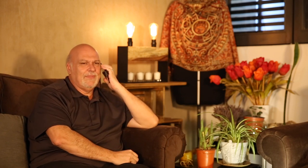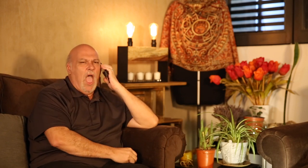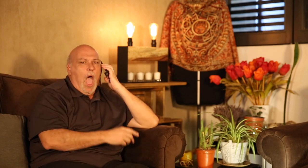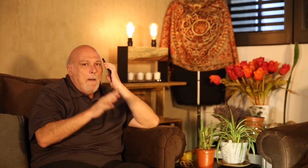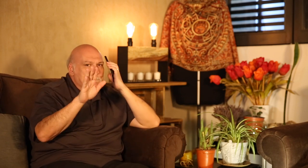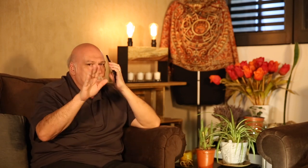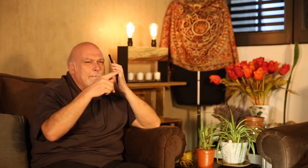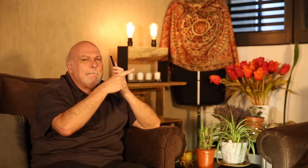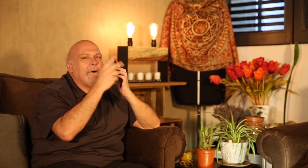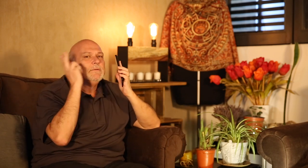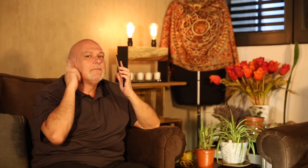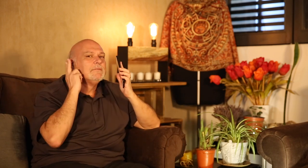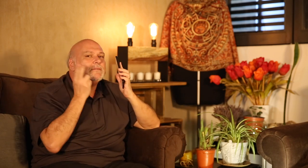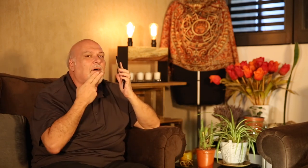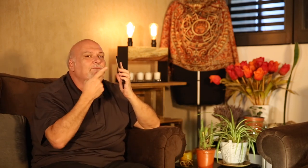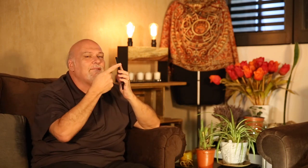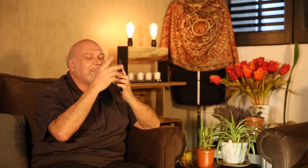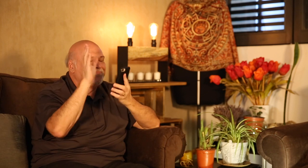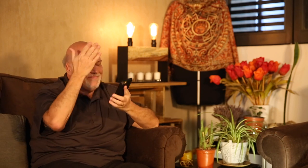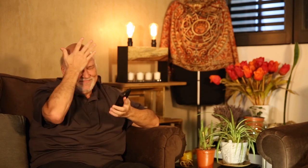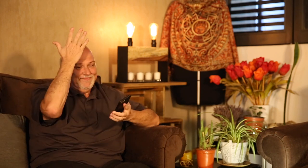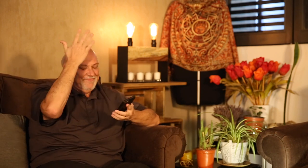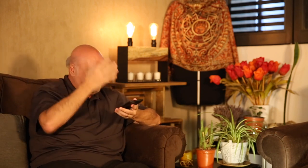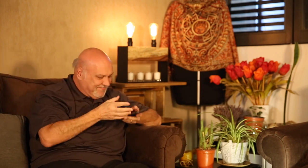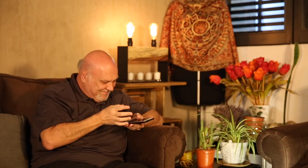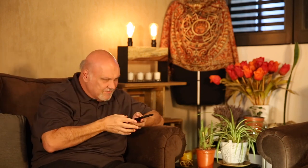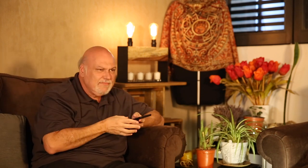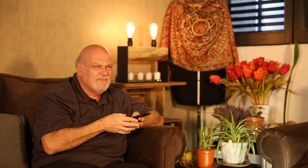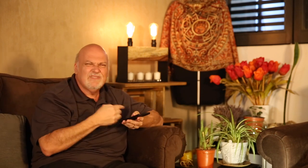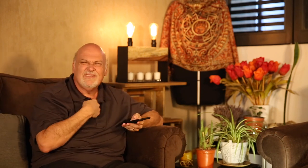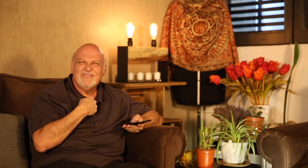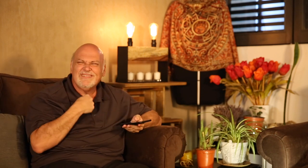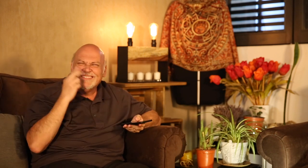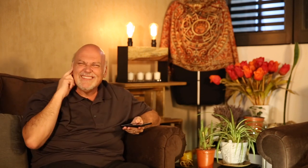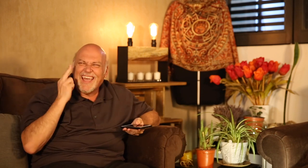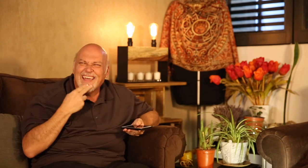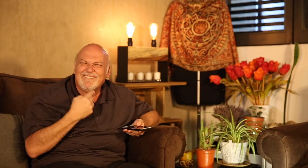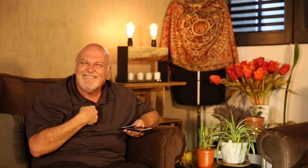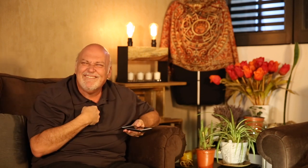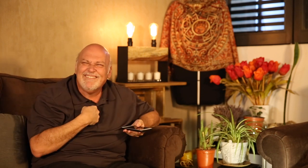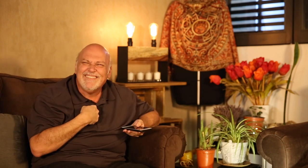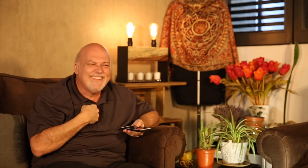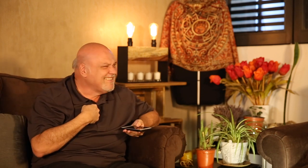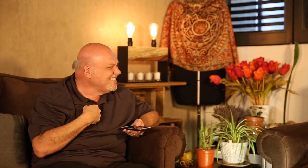Oh, he's Deaf! I forgot! Wait a minute, I'm Deaf, too!